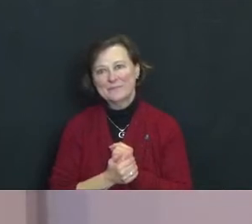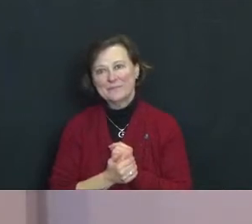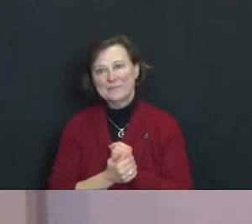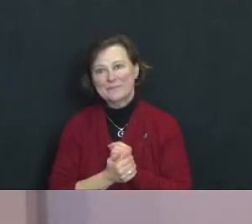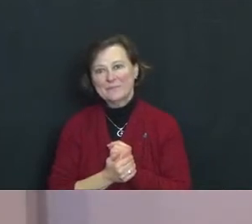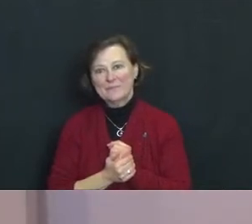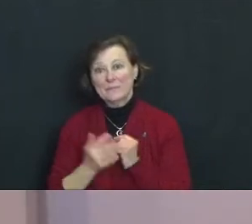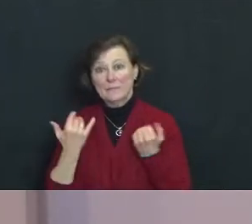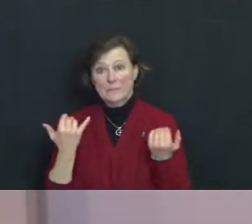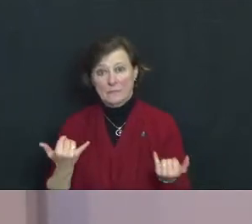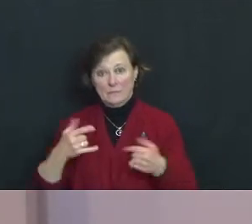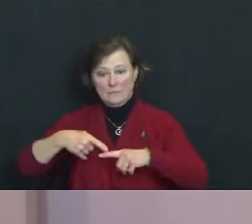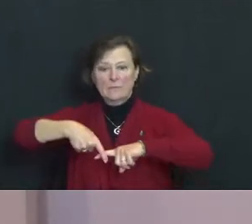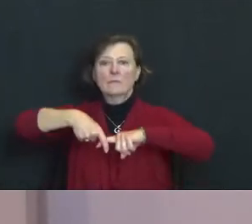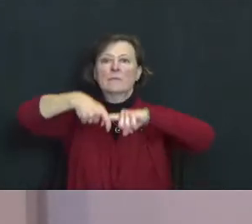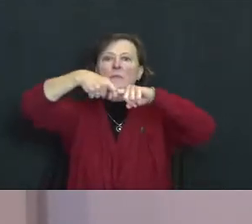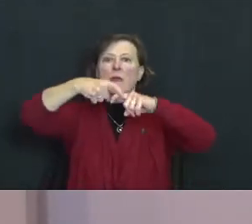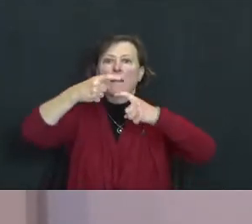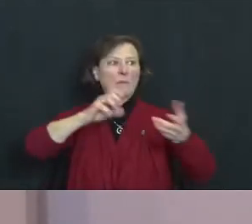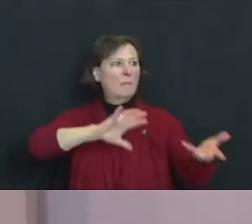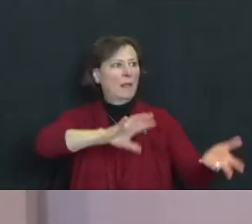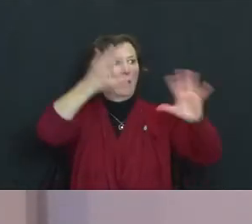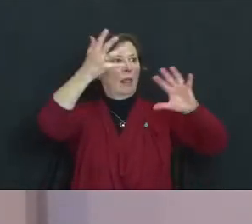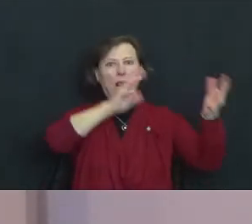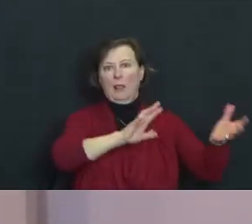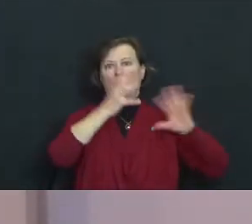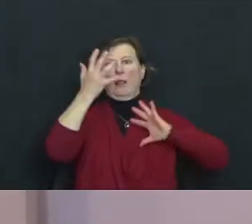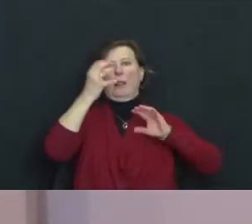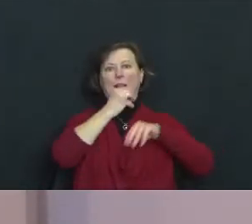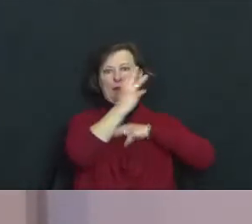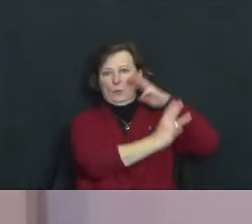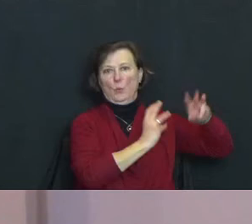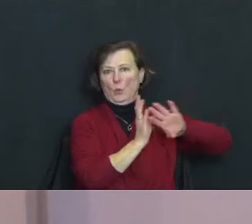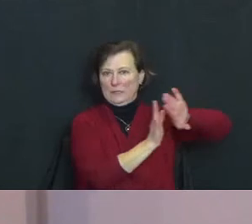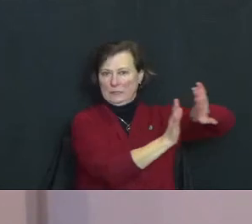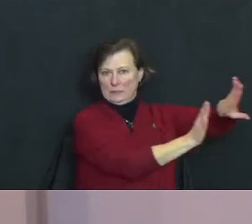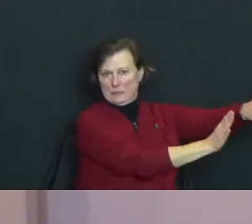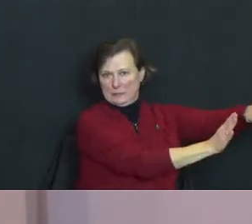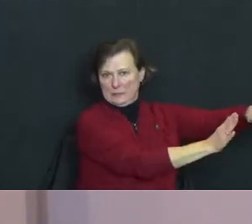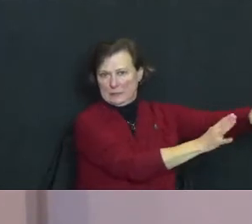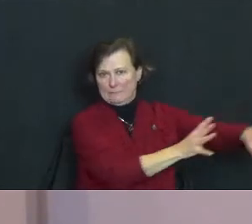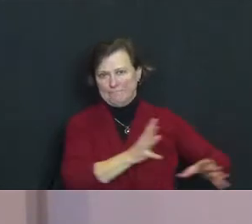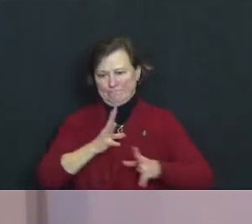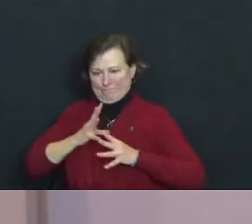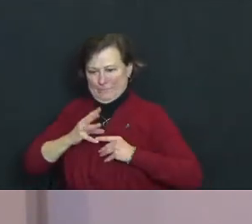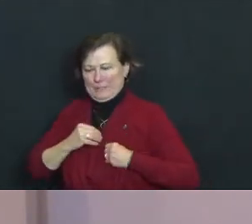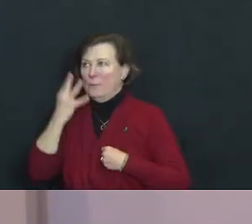We pause this morning from the chaos of the world to reclaim the beauty within these walls